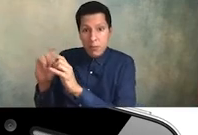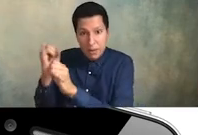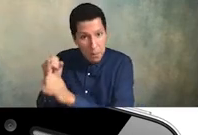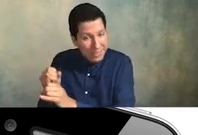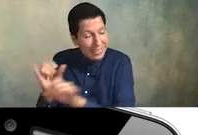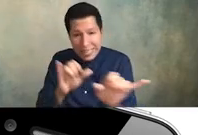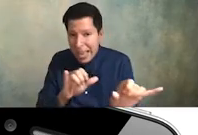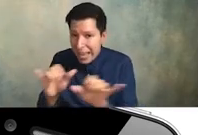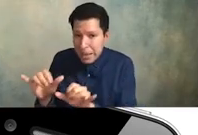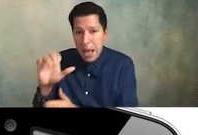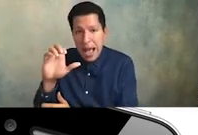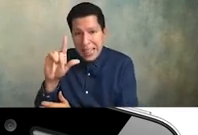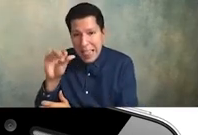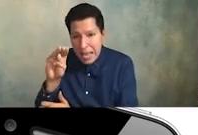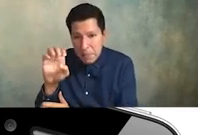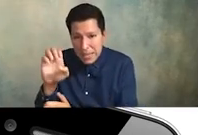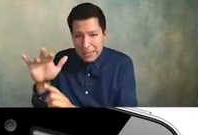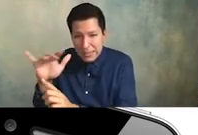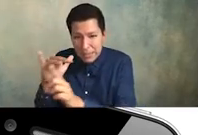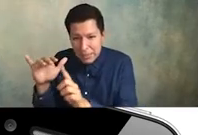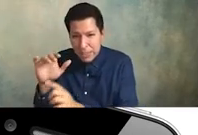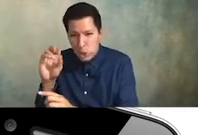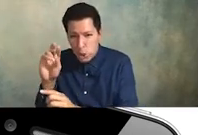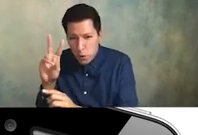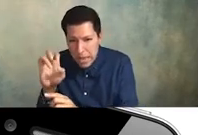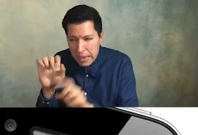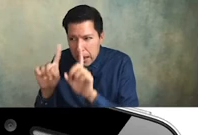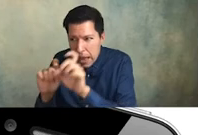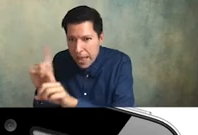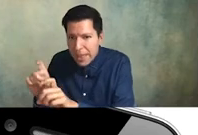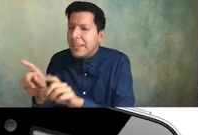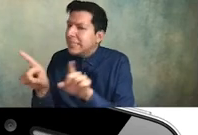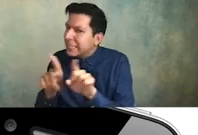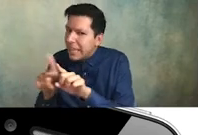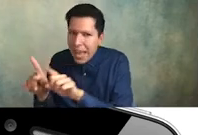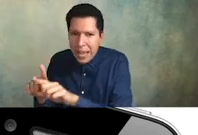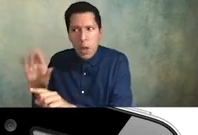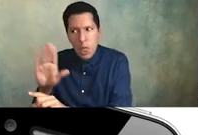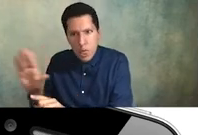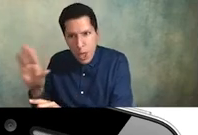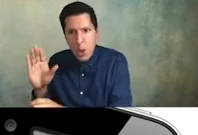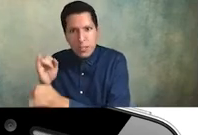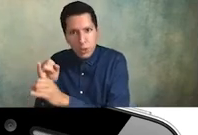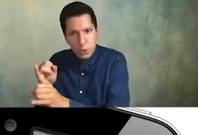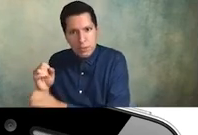and every one of those 71 institutions send employees to these live three-hour